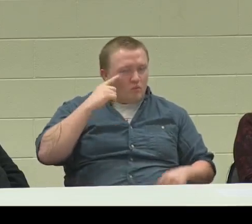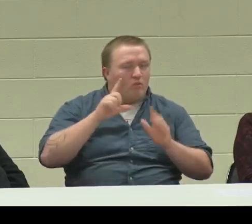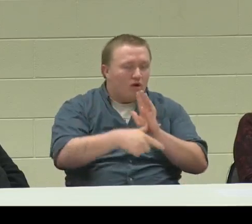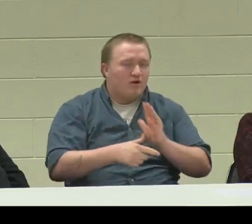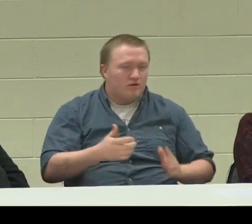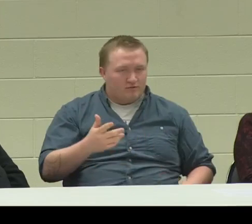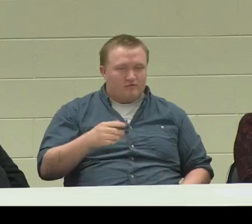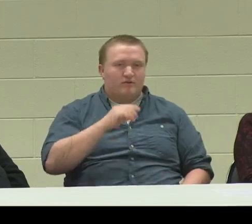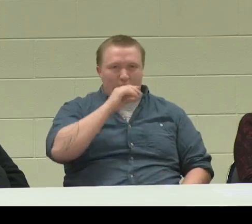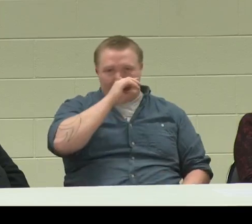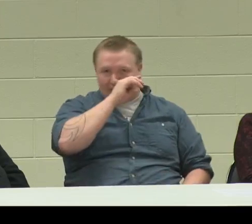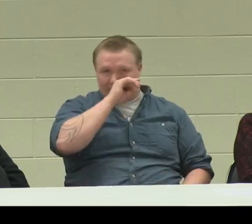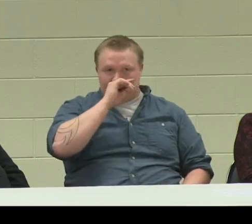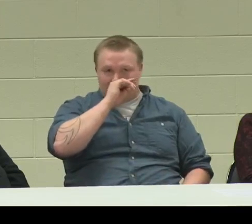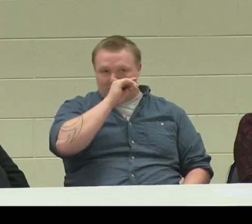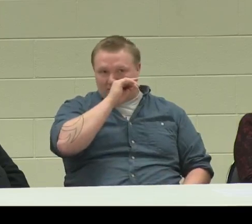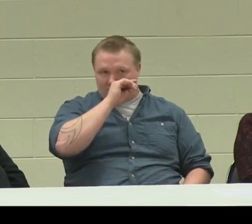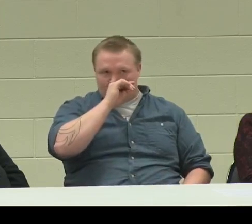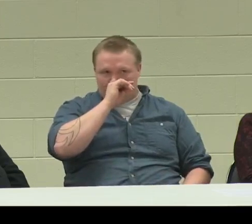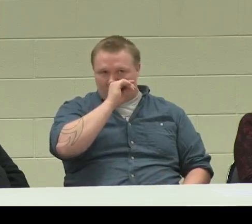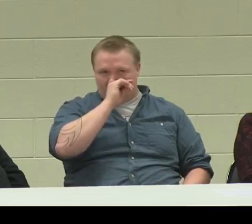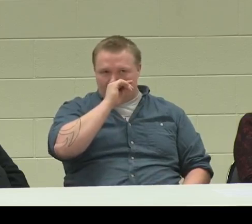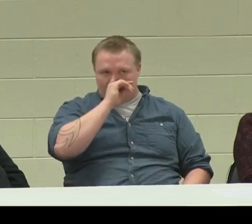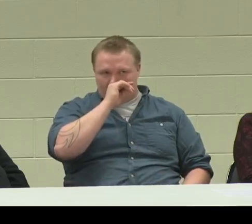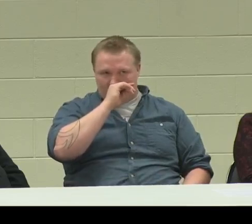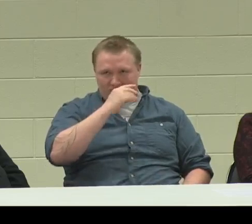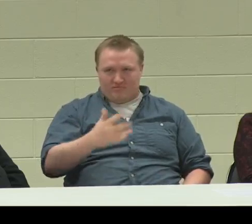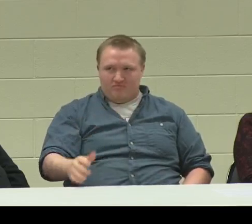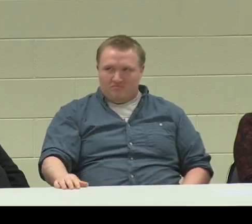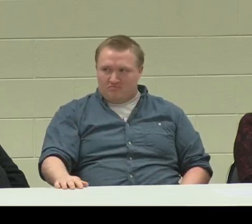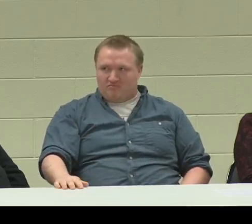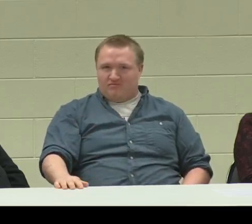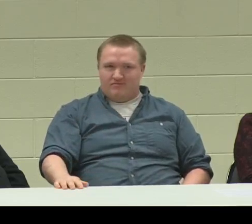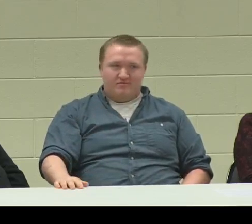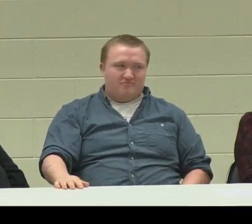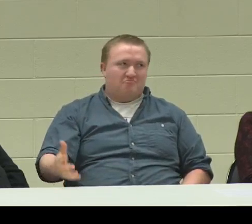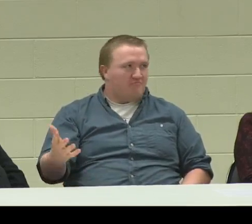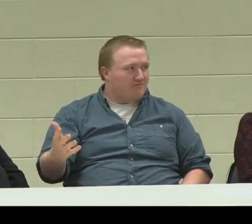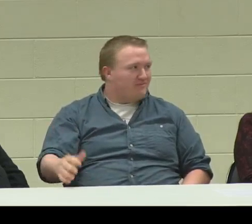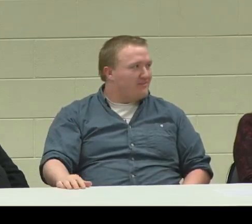while I was in the BtL program.